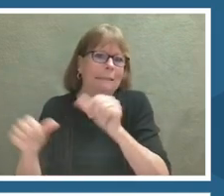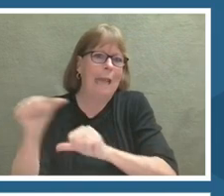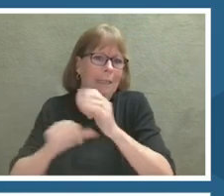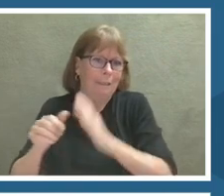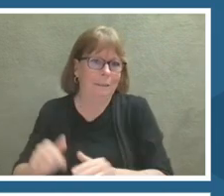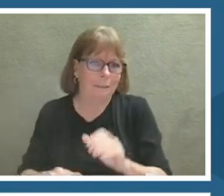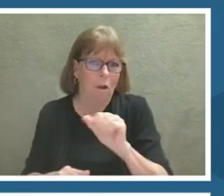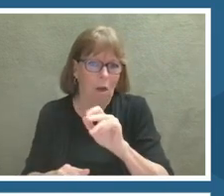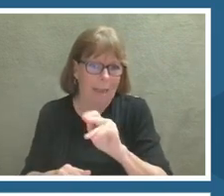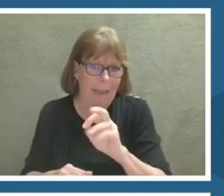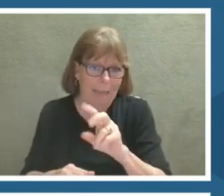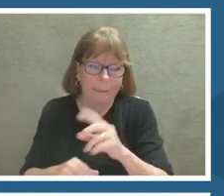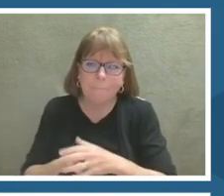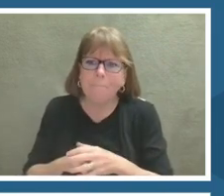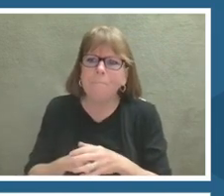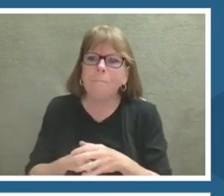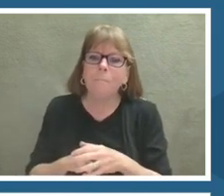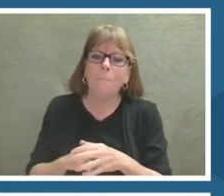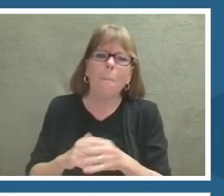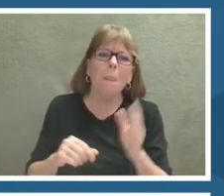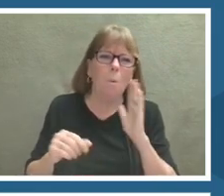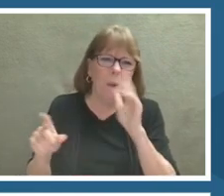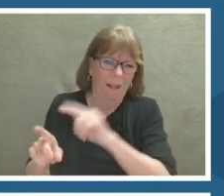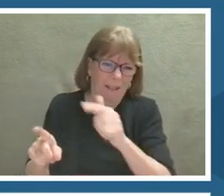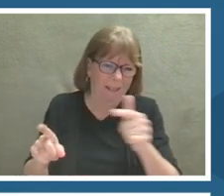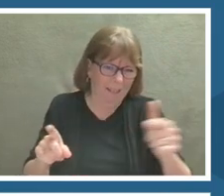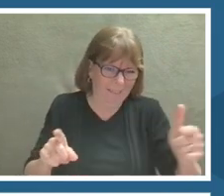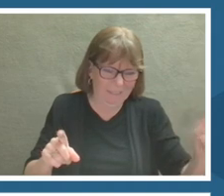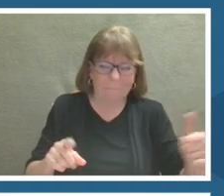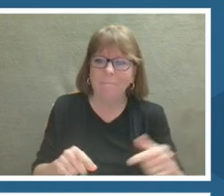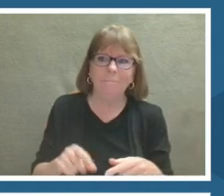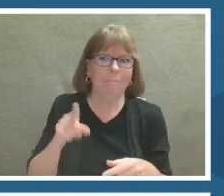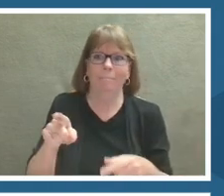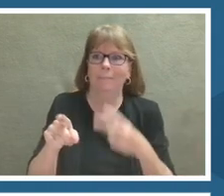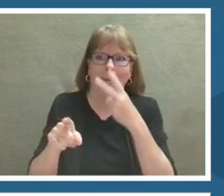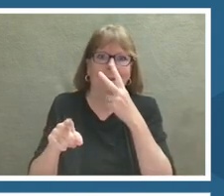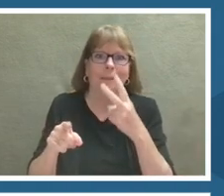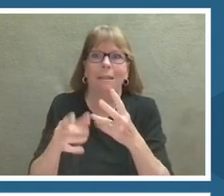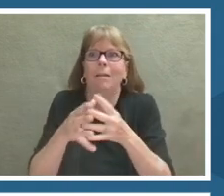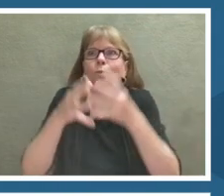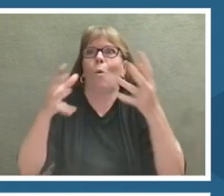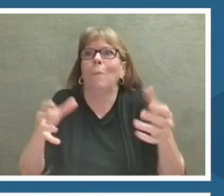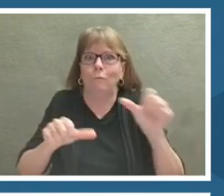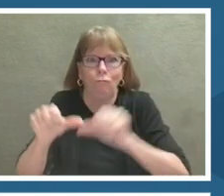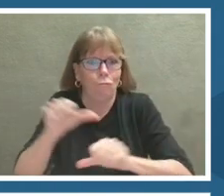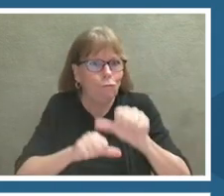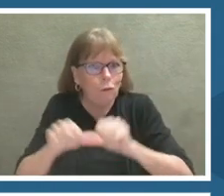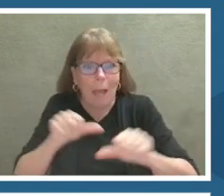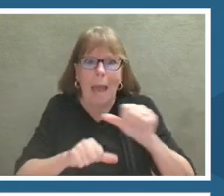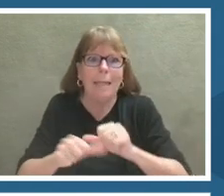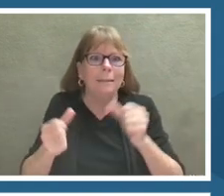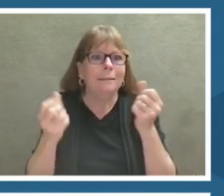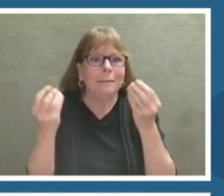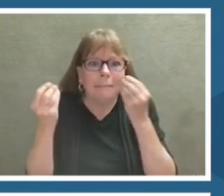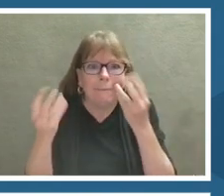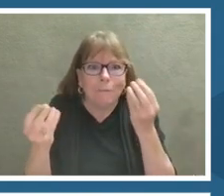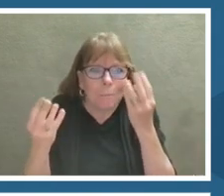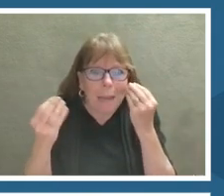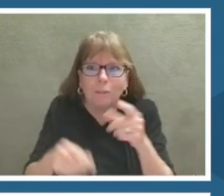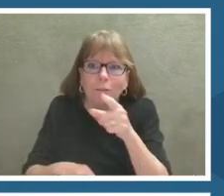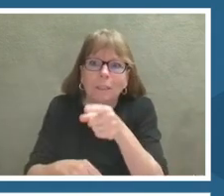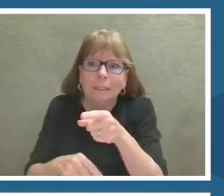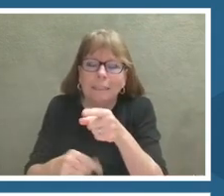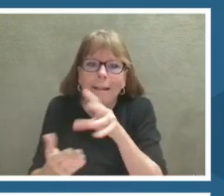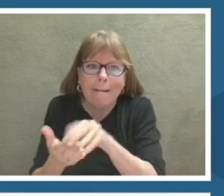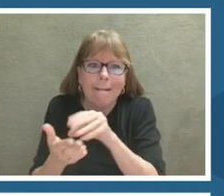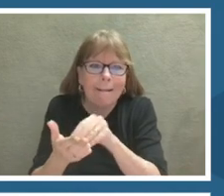But in addition to all of this really cool fun science content, we also have videos of